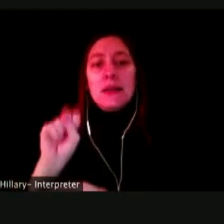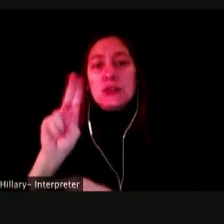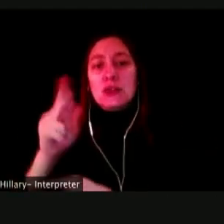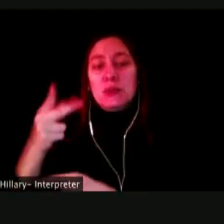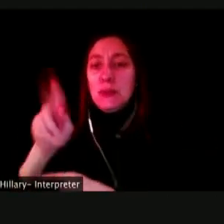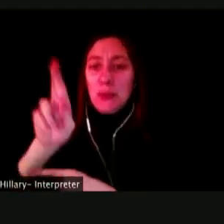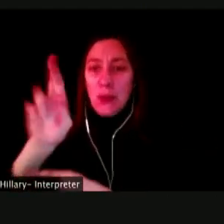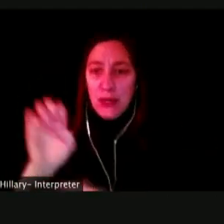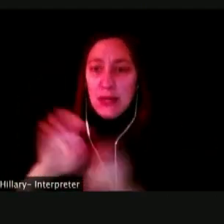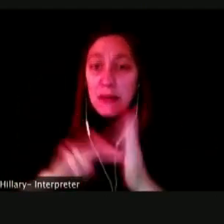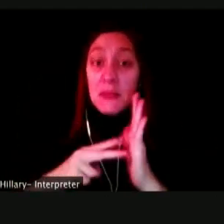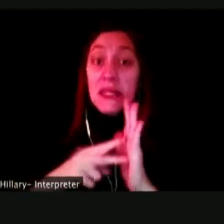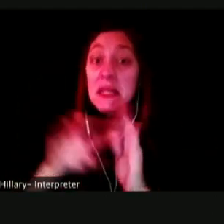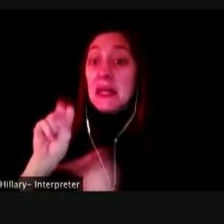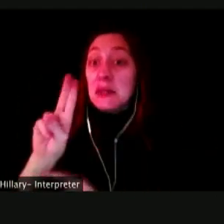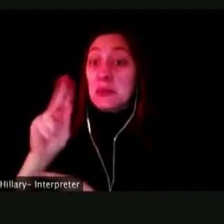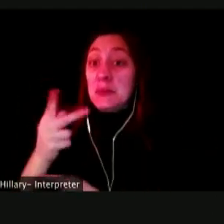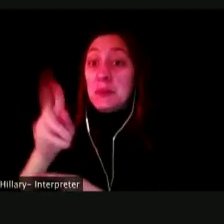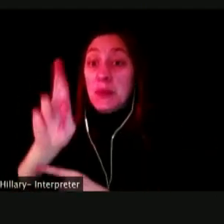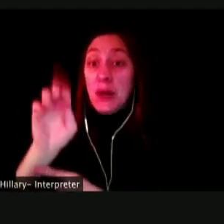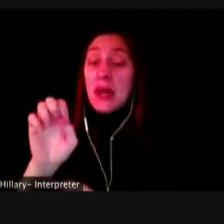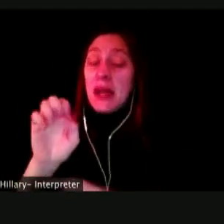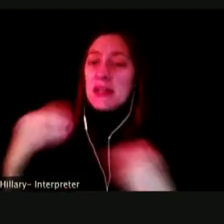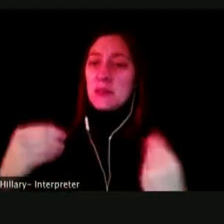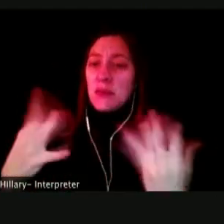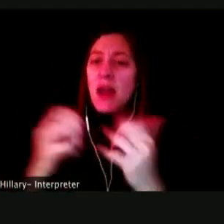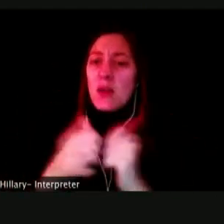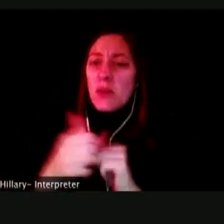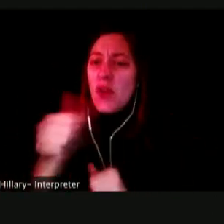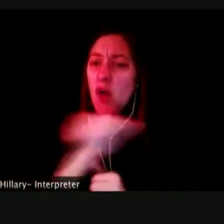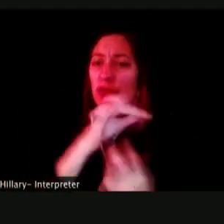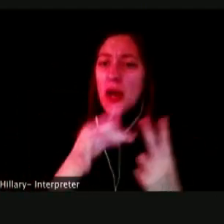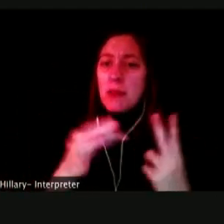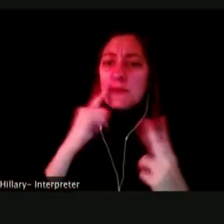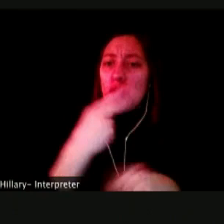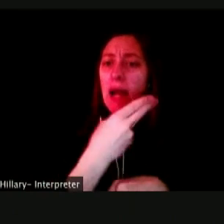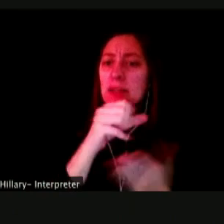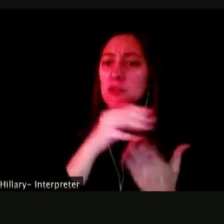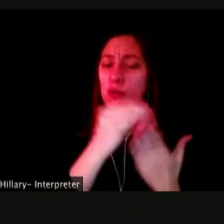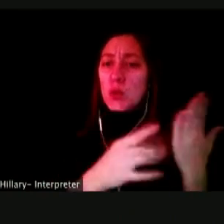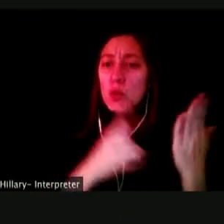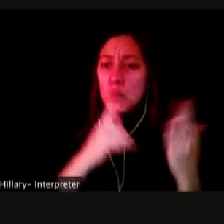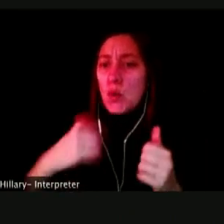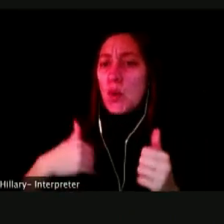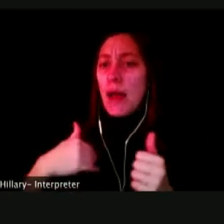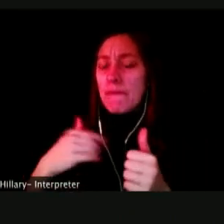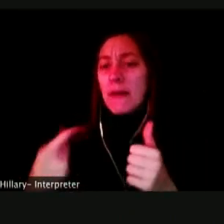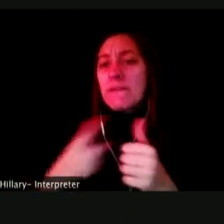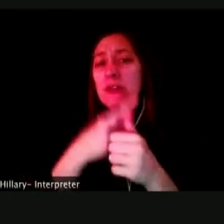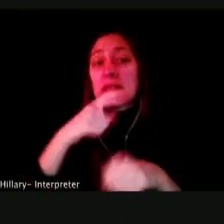PREVIOUSLY DESIGNED AS AN ALTERNATIVE FOR HIGH SCHOOL STUDENTS WHO HAVE A FIRST TIME INCIDENT ON SCHOOL PROPERTY.